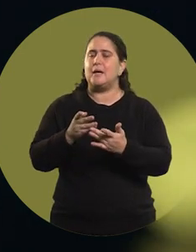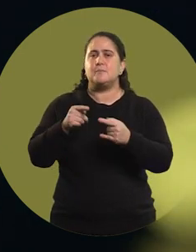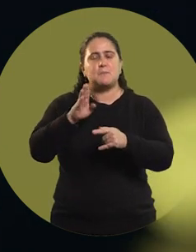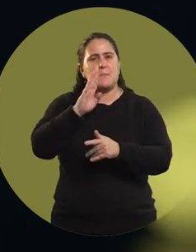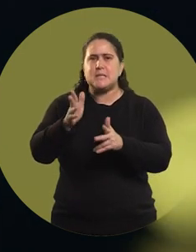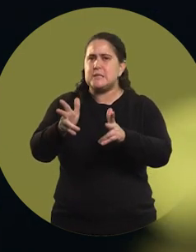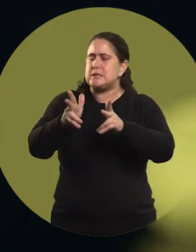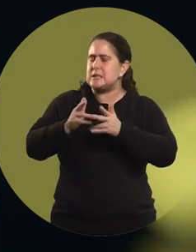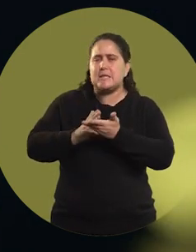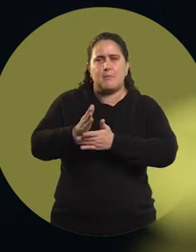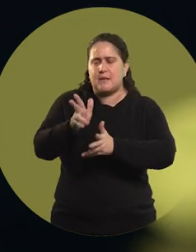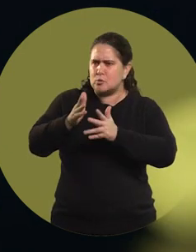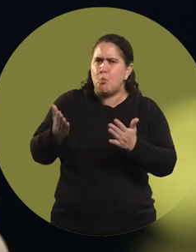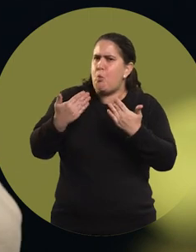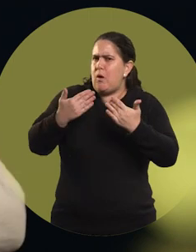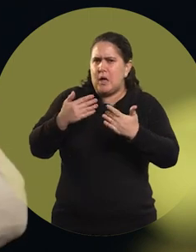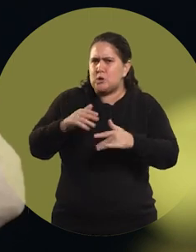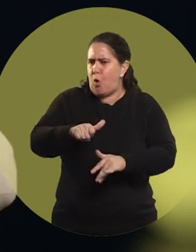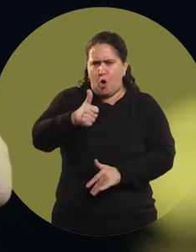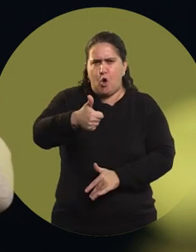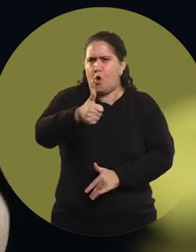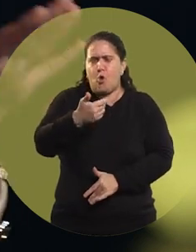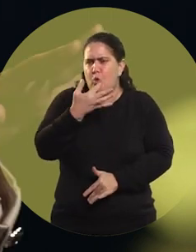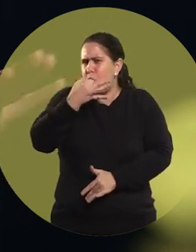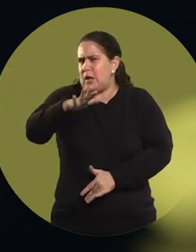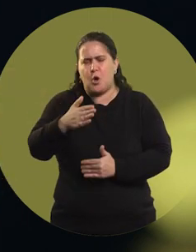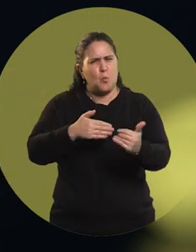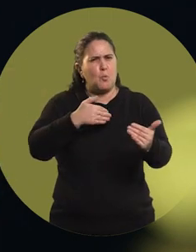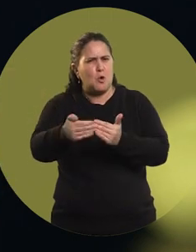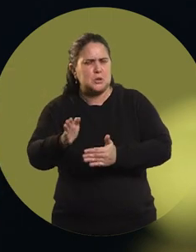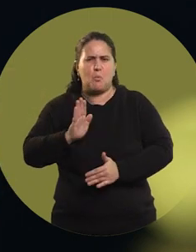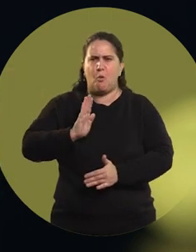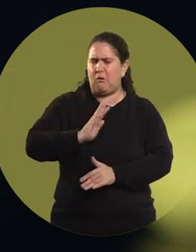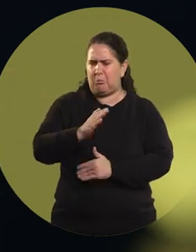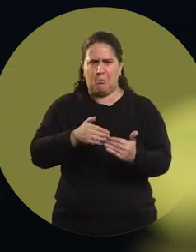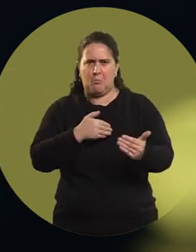always told me that I was going to be able to achieve anything. It didn't matter that I was a woman.